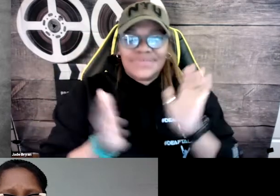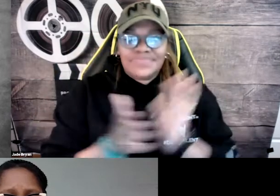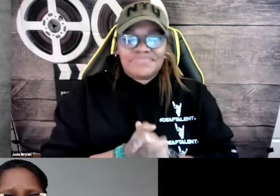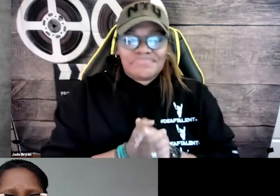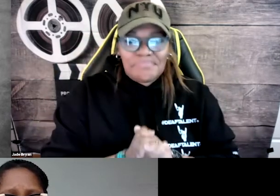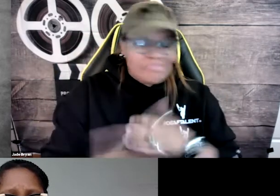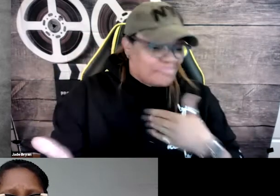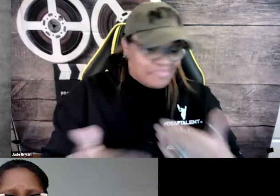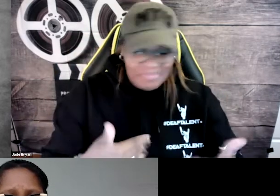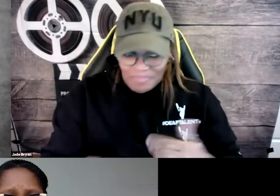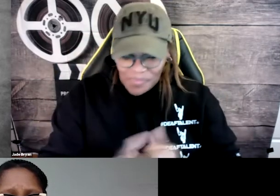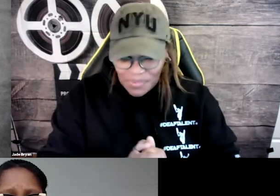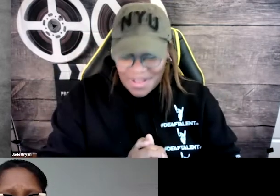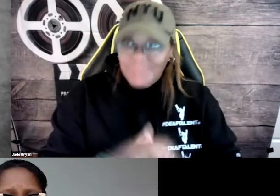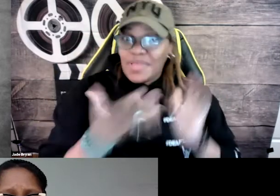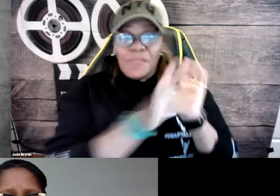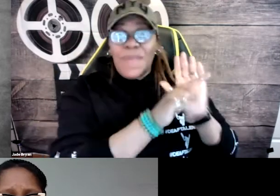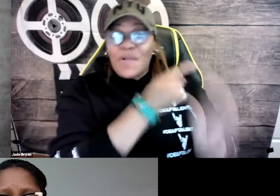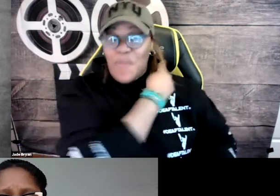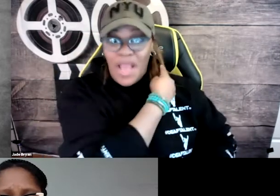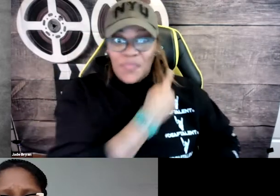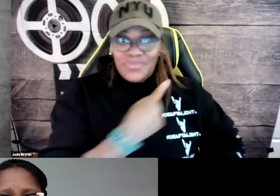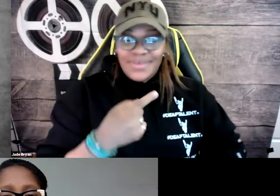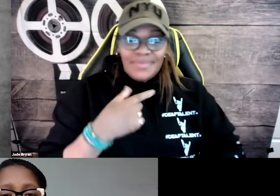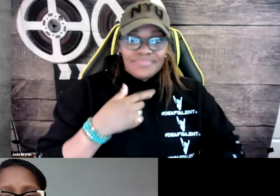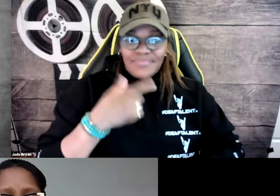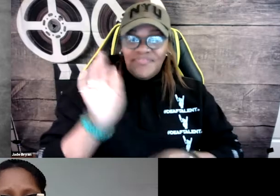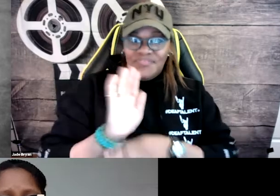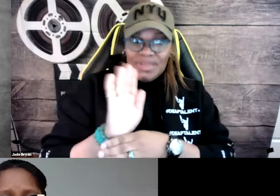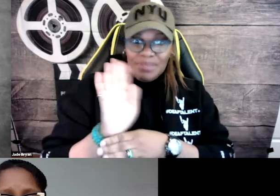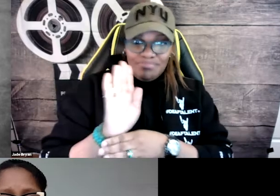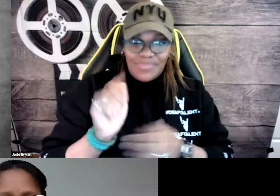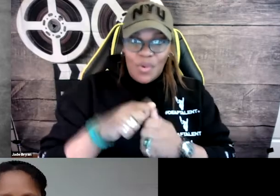My hair is down. It's also brown. I'm wearing earrings. Oh, and my background,